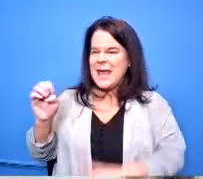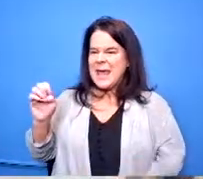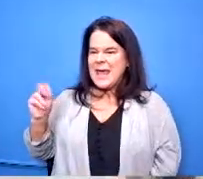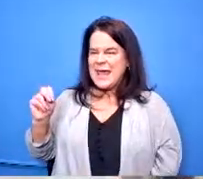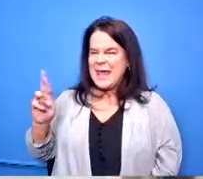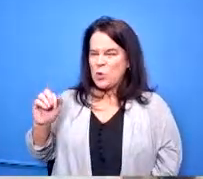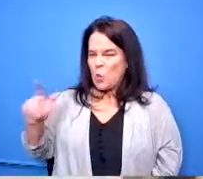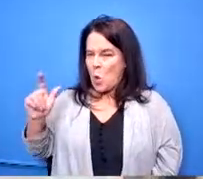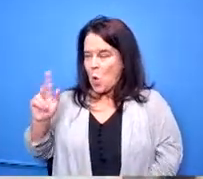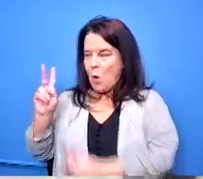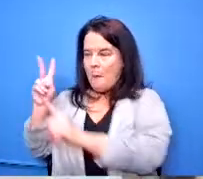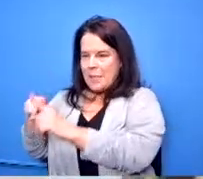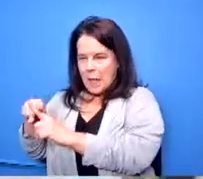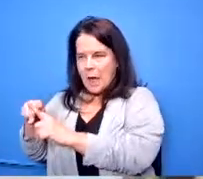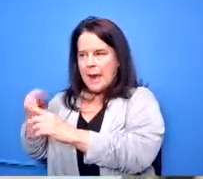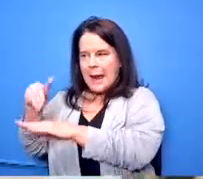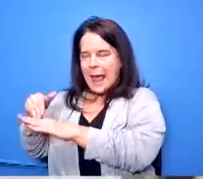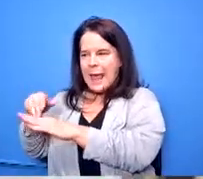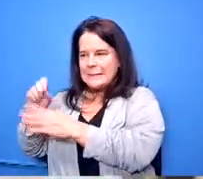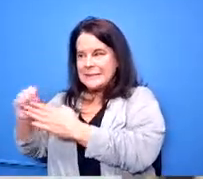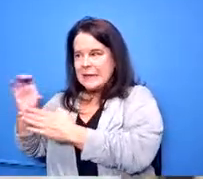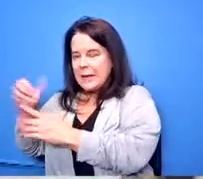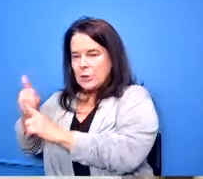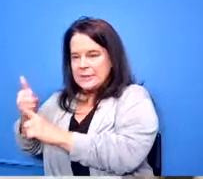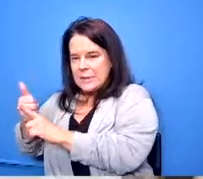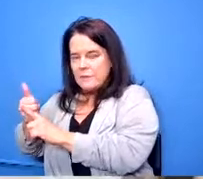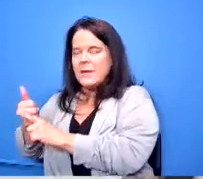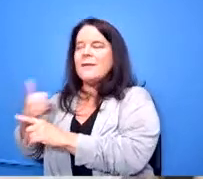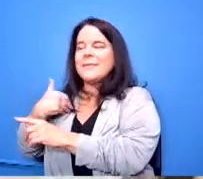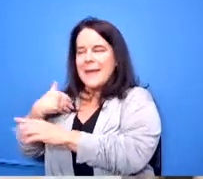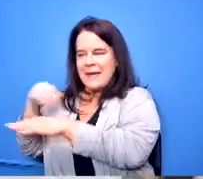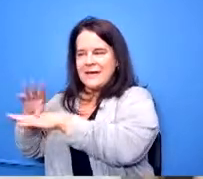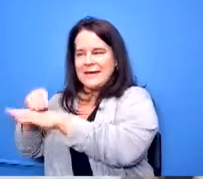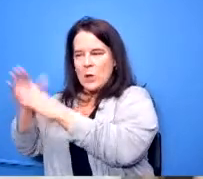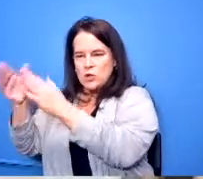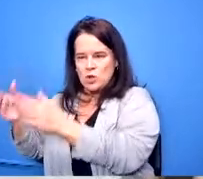to them at sinclair when they're ready to go on campus or when they're ready to take another